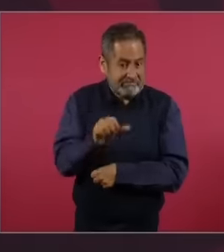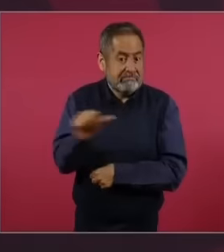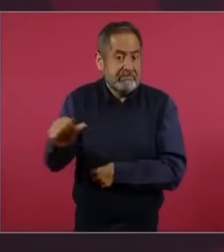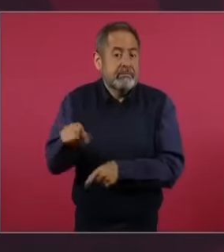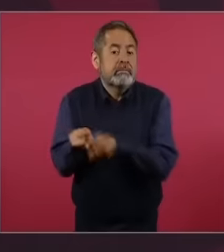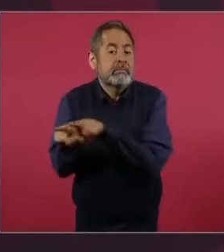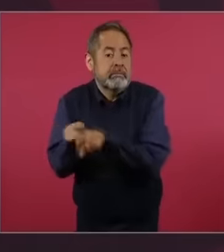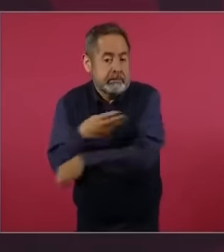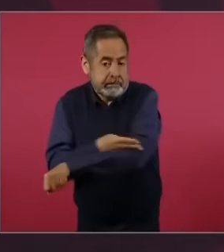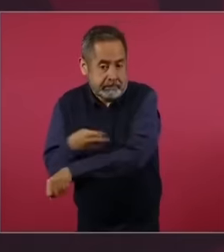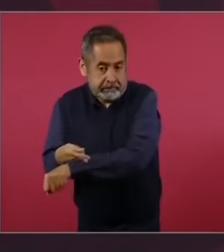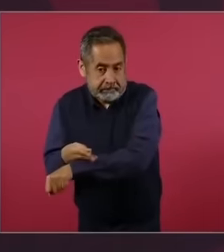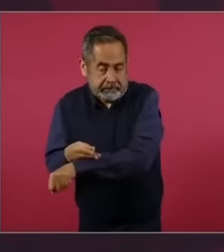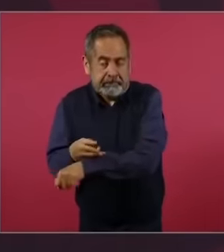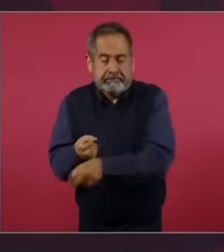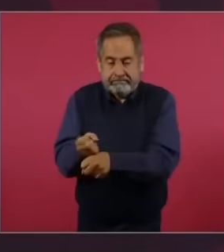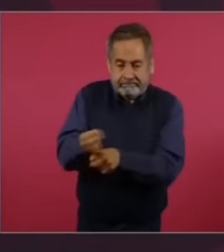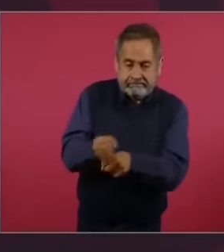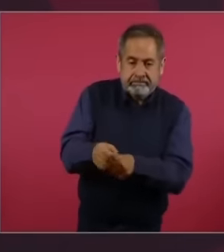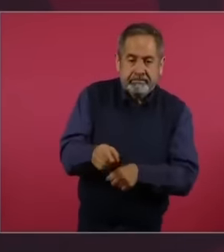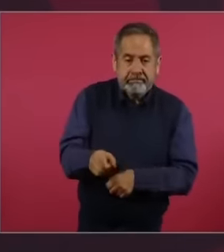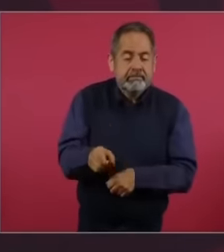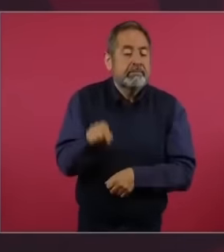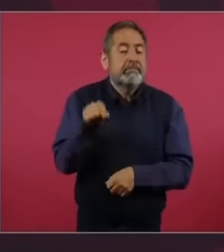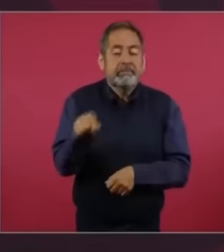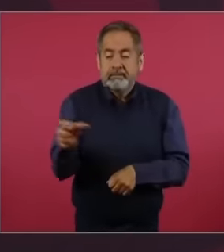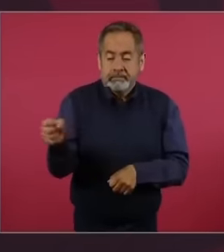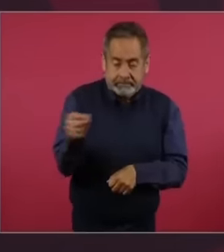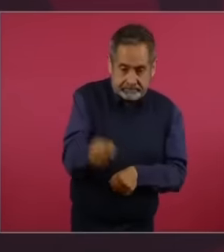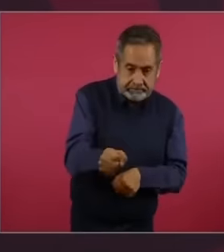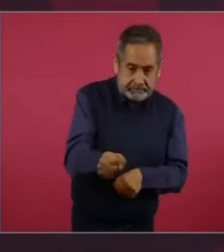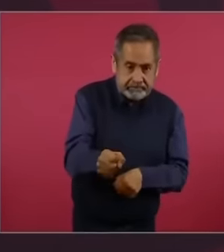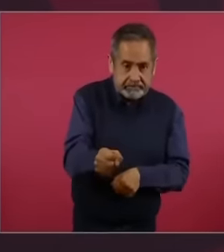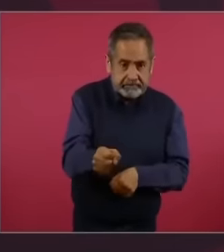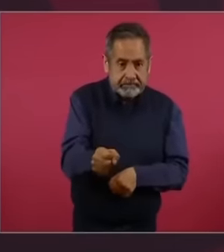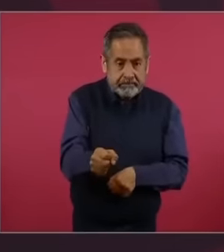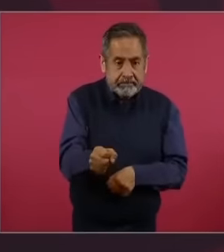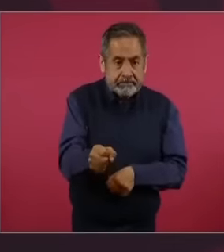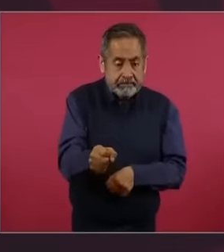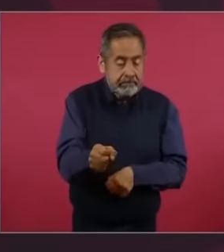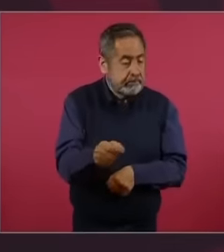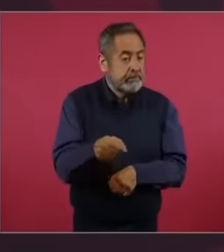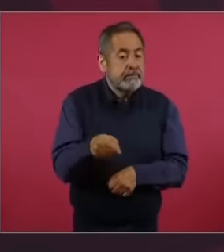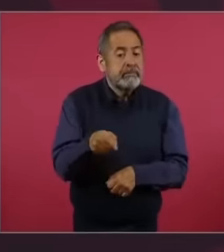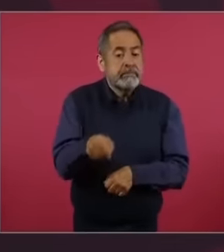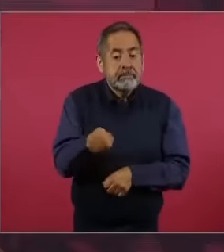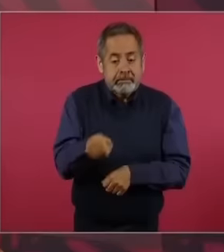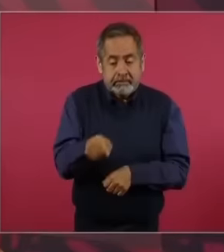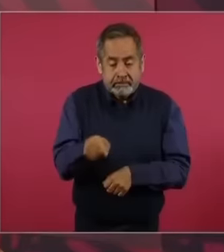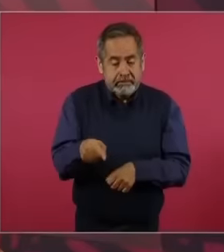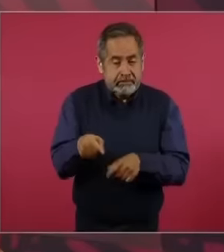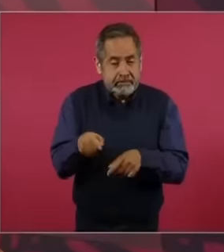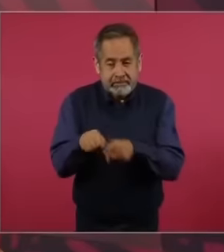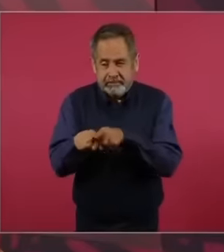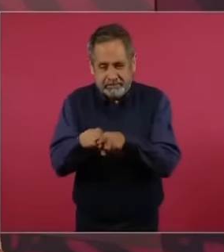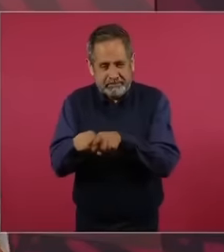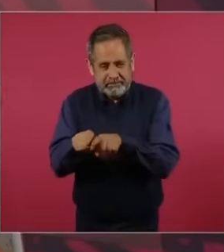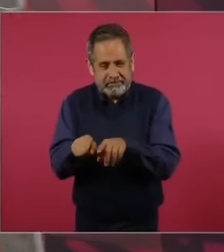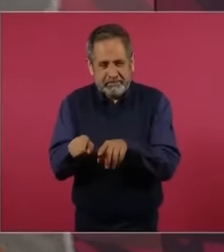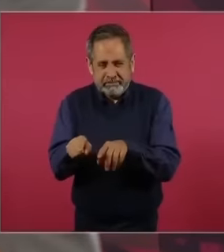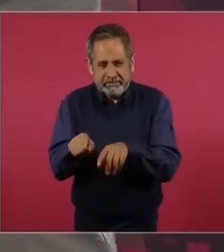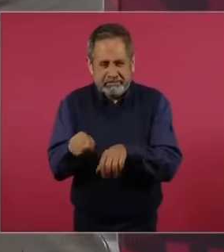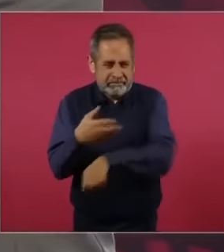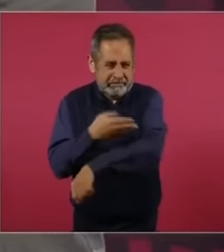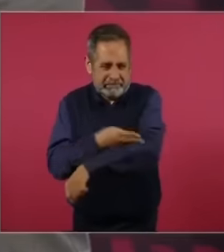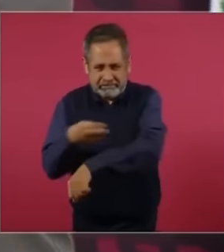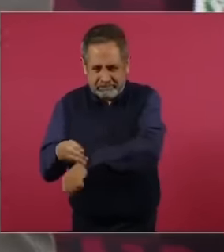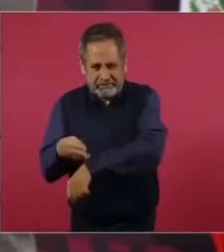him before they murder his brother, Francisco Radero,